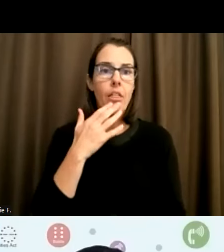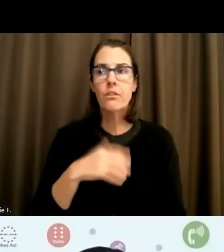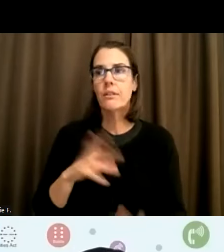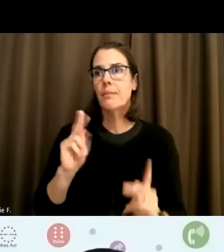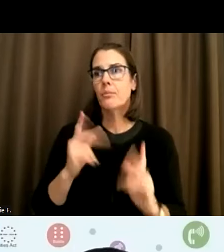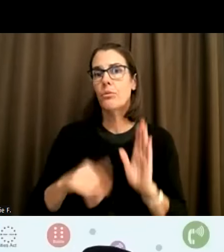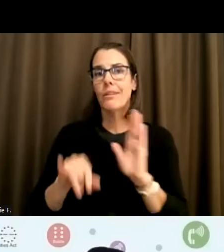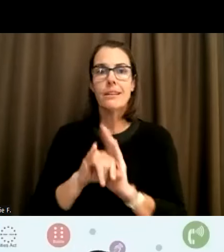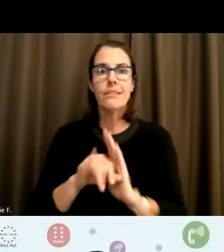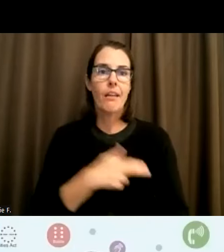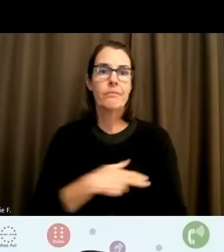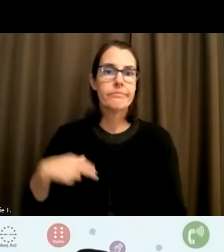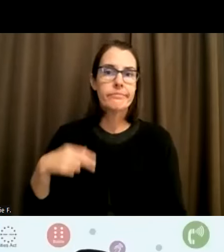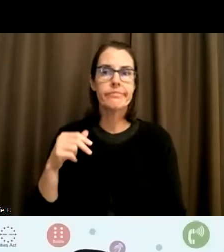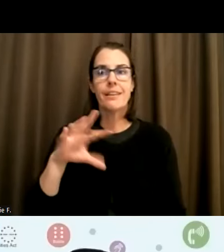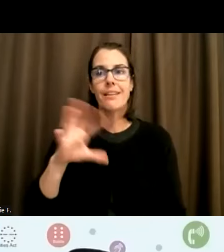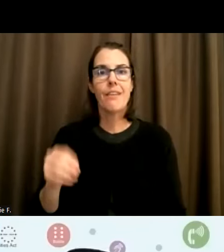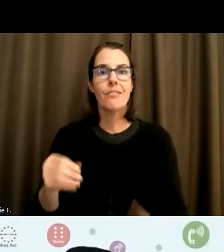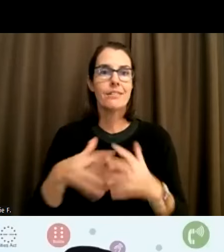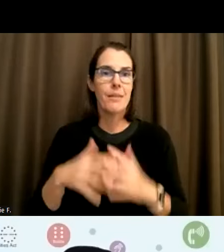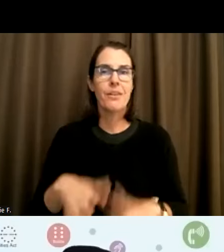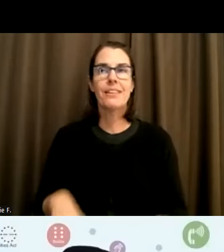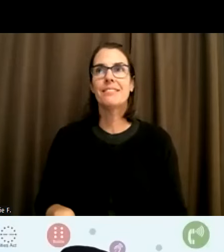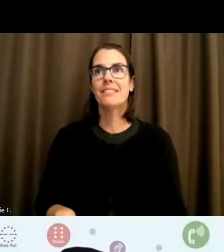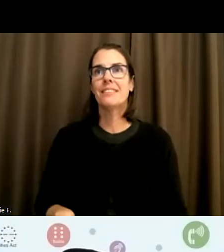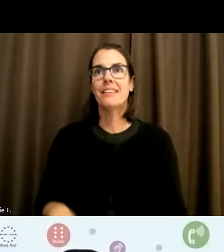African American and who have